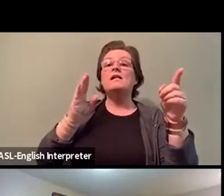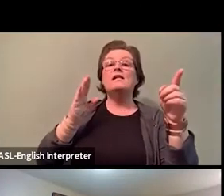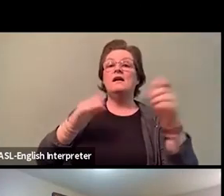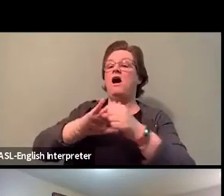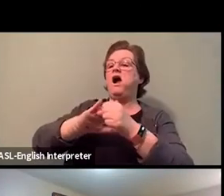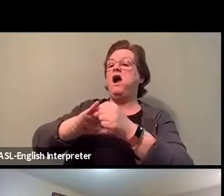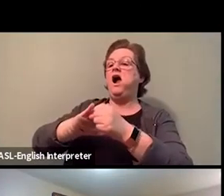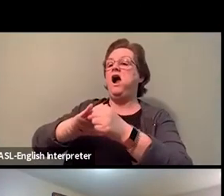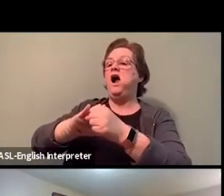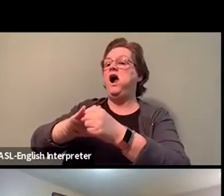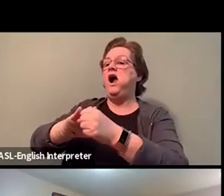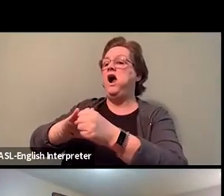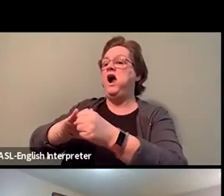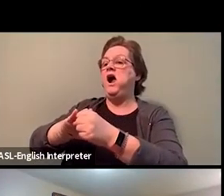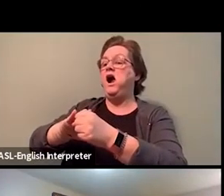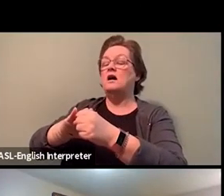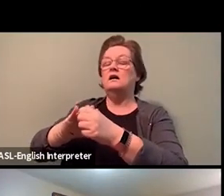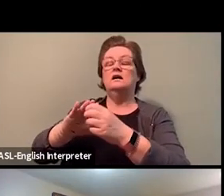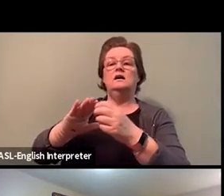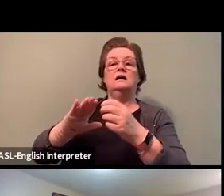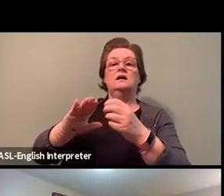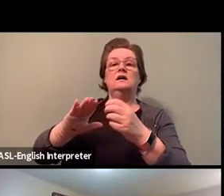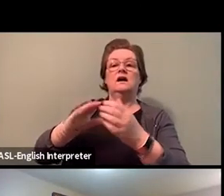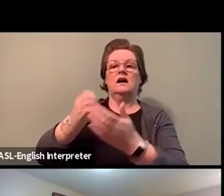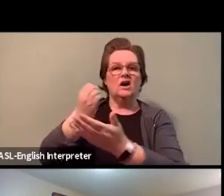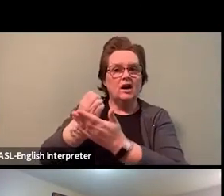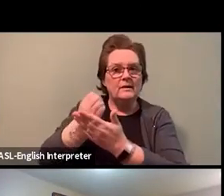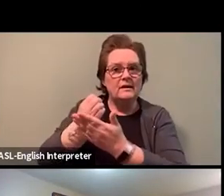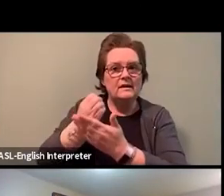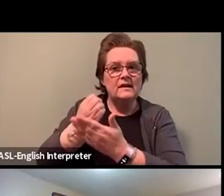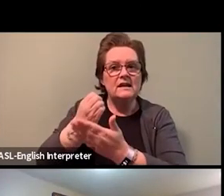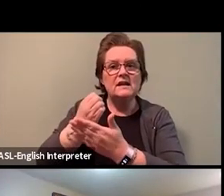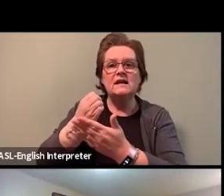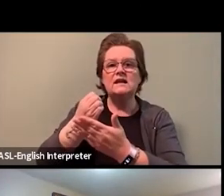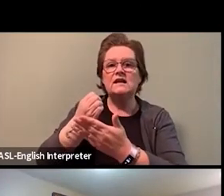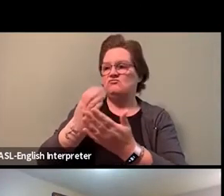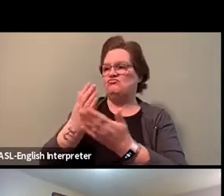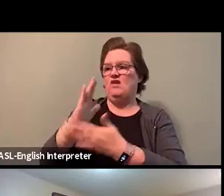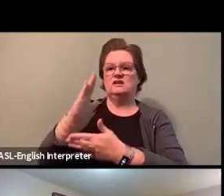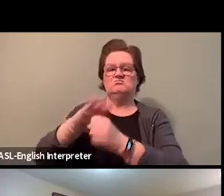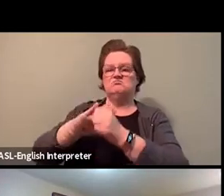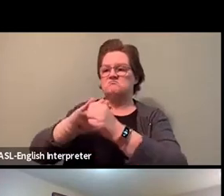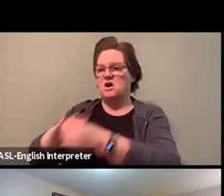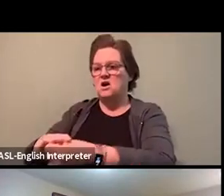if not physically as well, and economically, to the point where you just say, "Ah, Lord, you know what?"